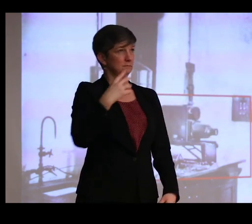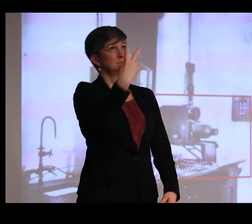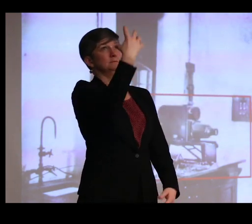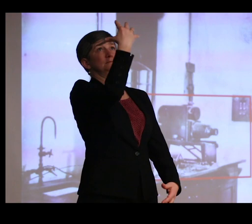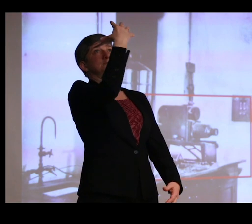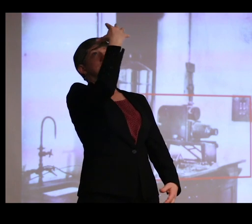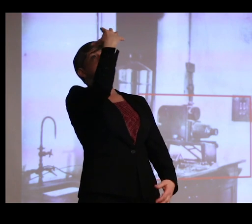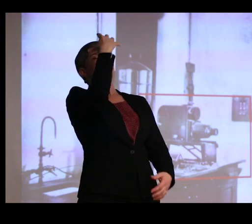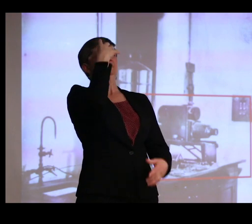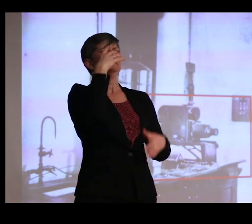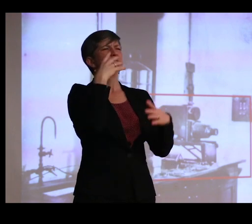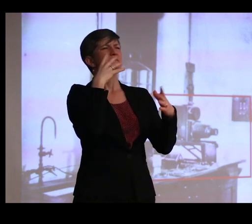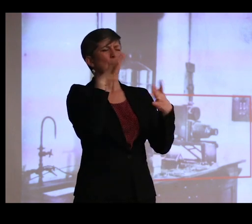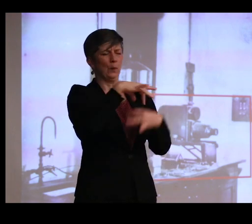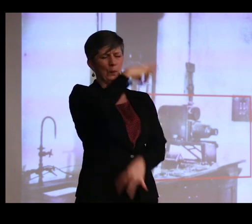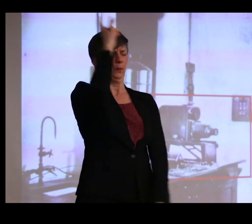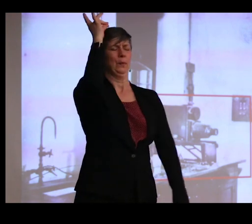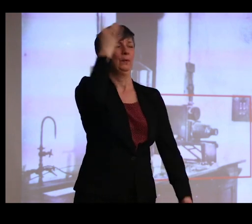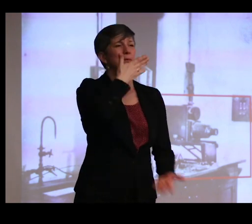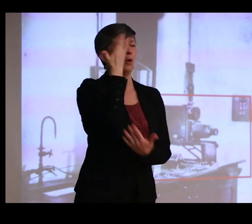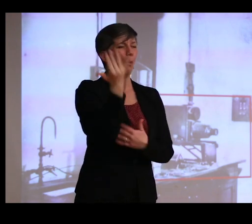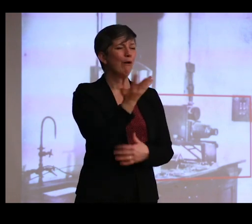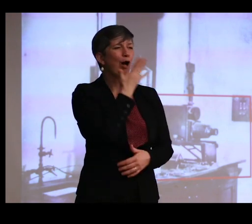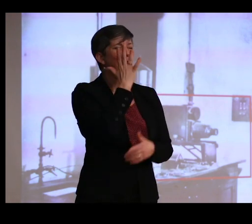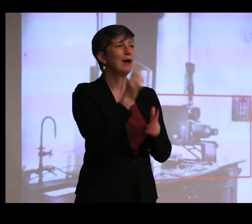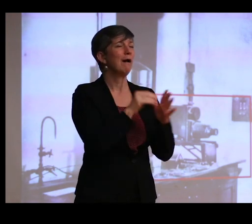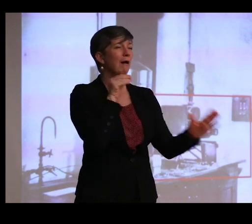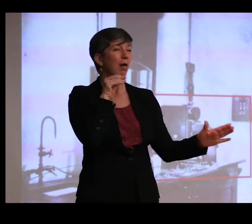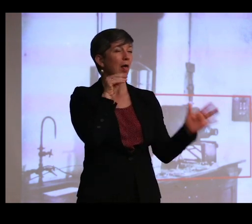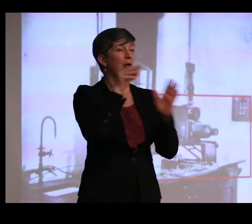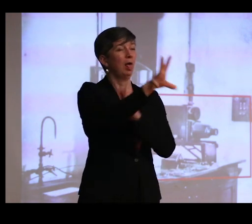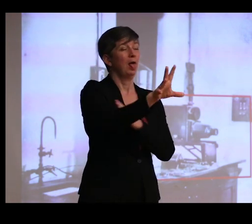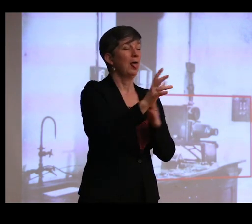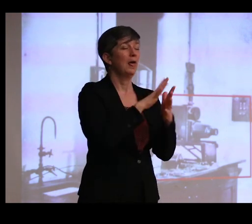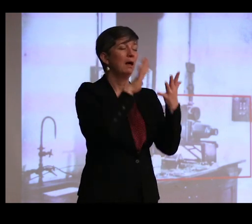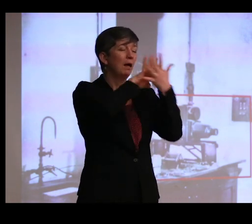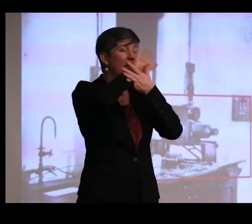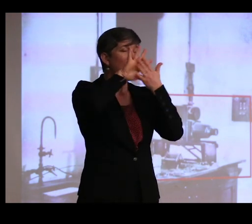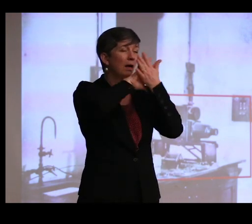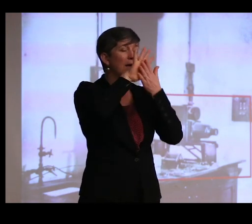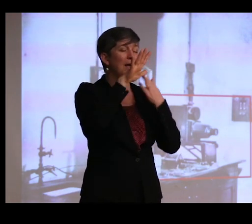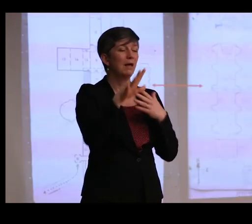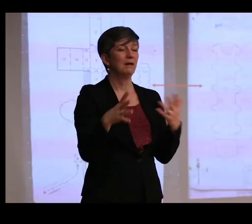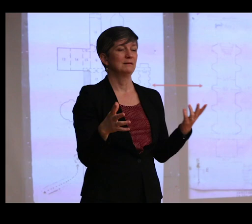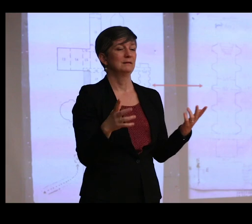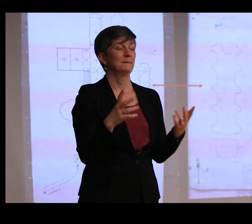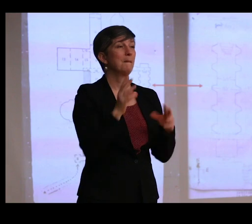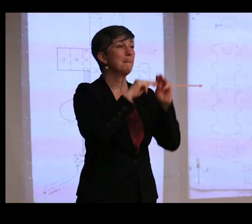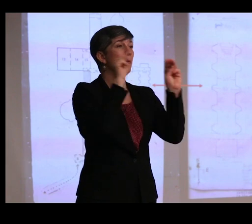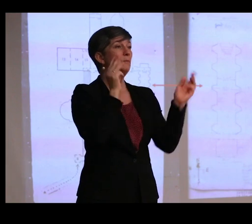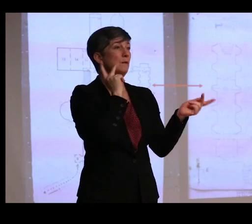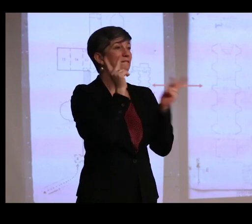diaphanous, drained of color, and projected in a shadowy beam of light? And what did museum visitors make